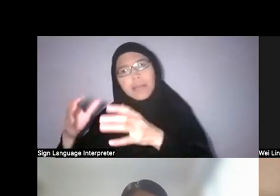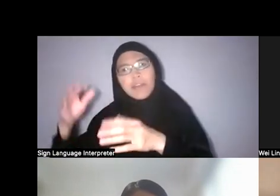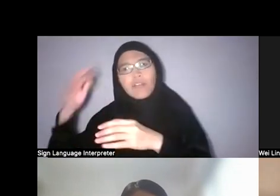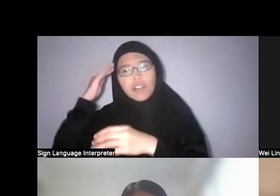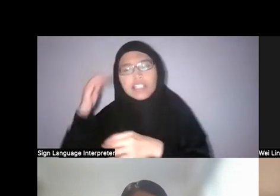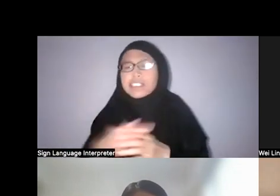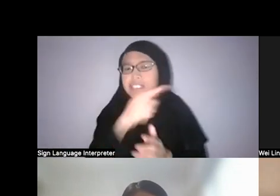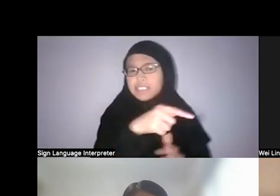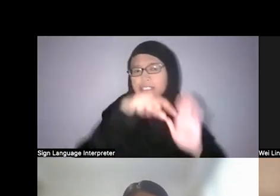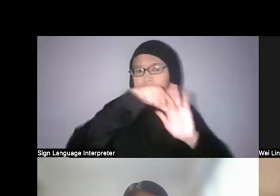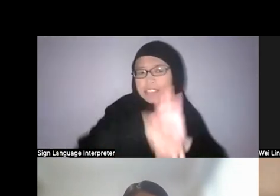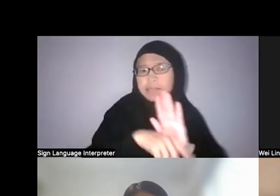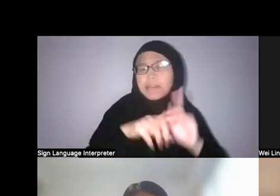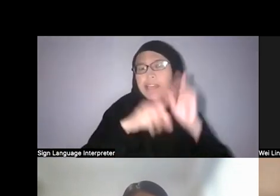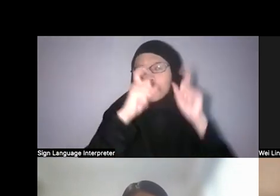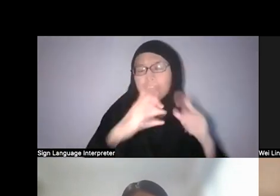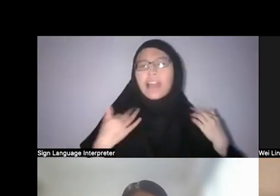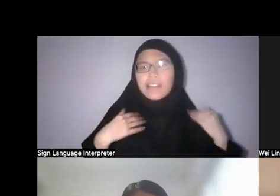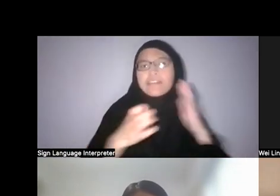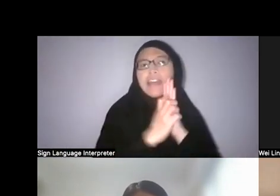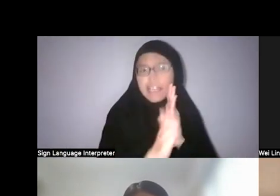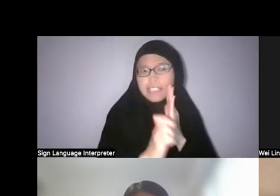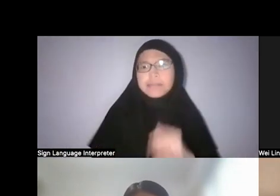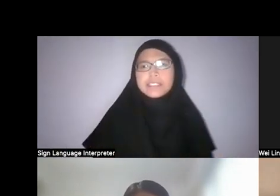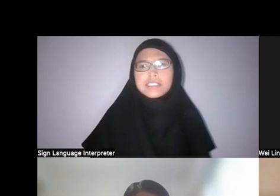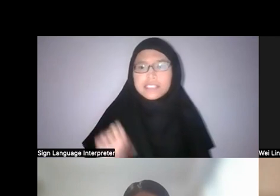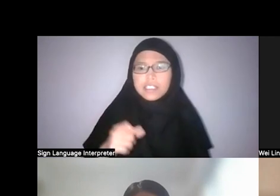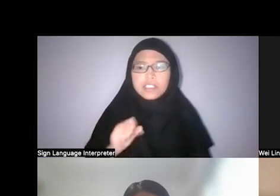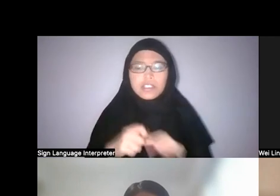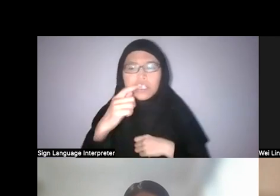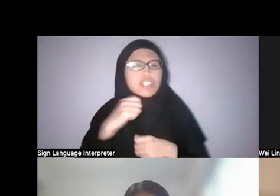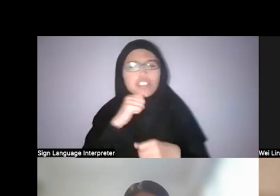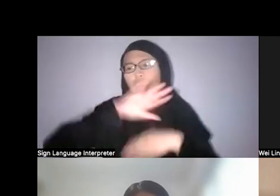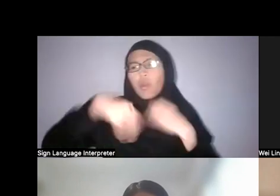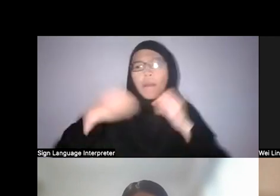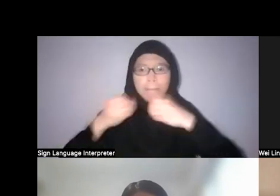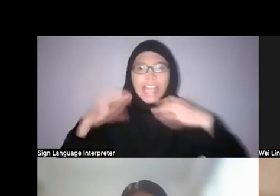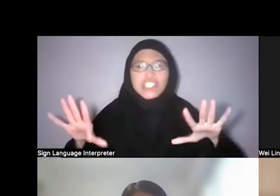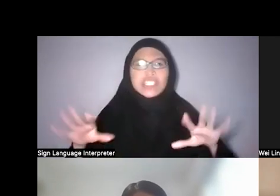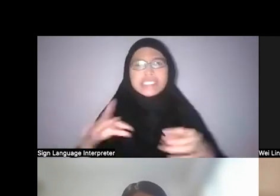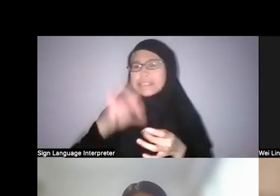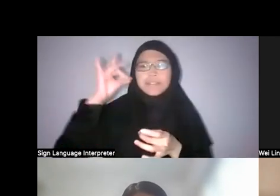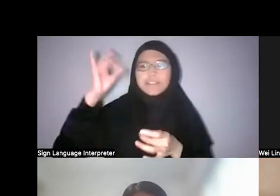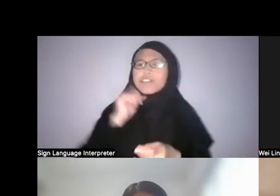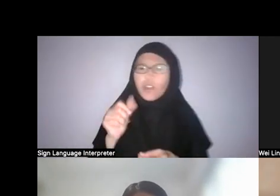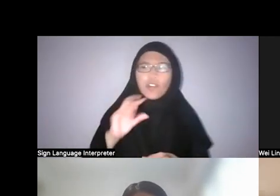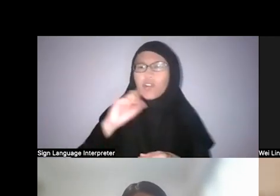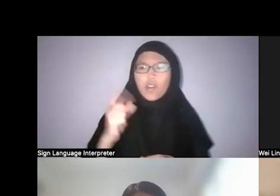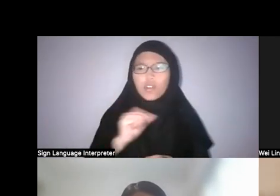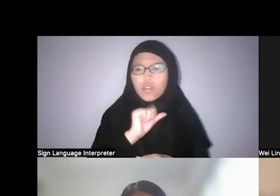So, I find that this has to be said, that it’s not entirely magical or spiritual. But, of course, this is something that most people are interested in